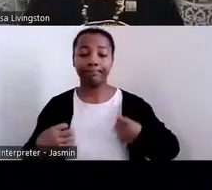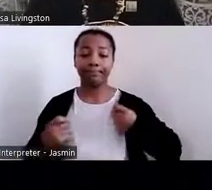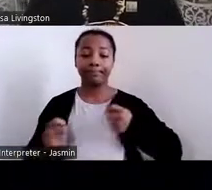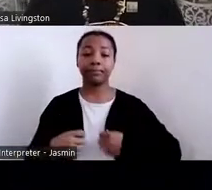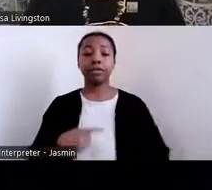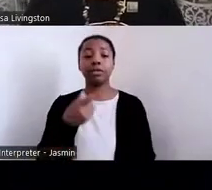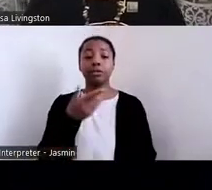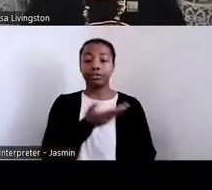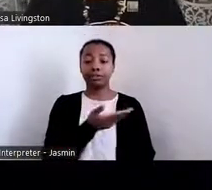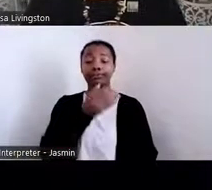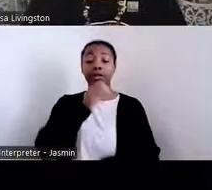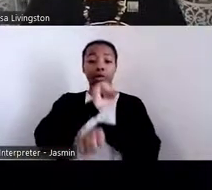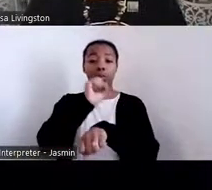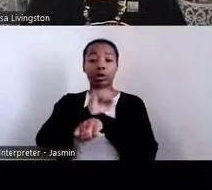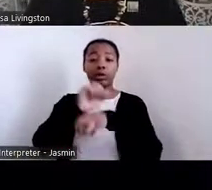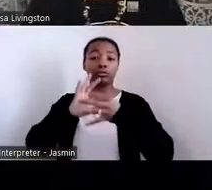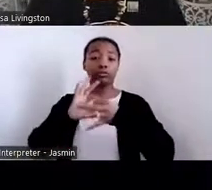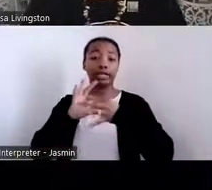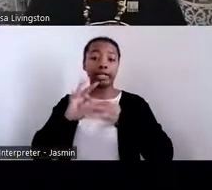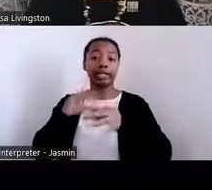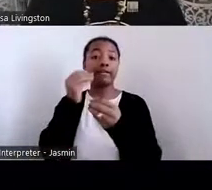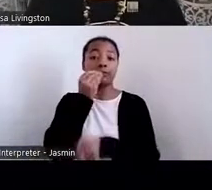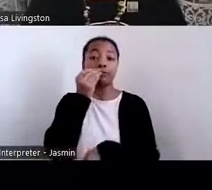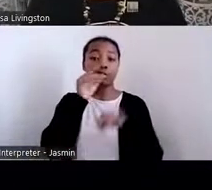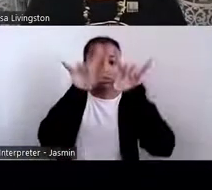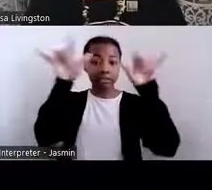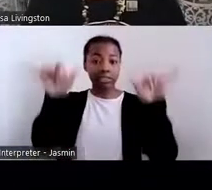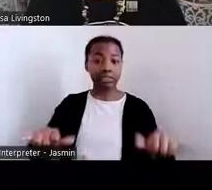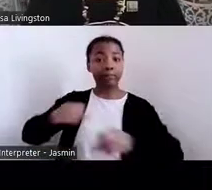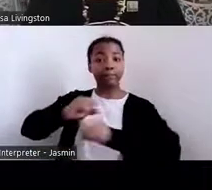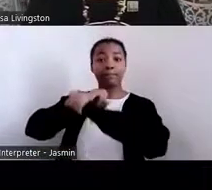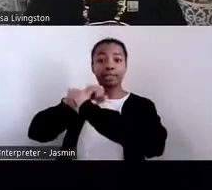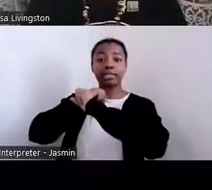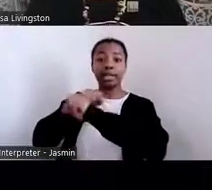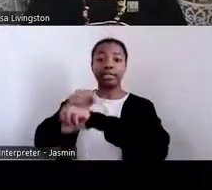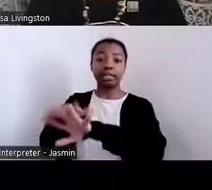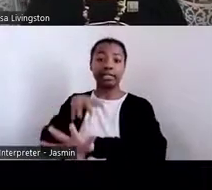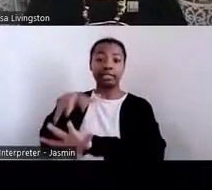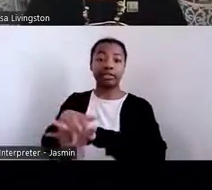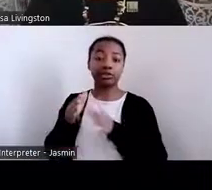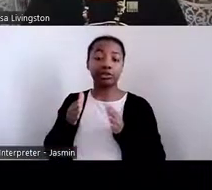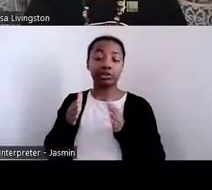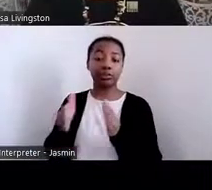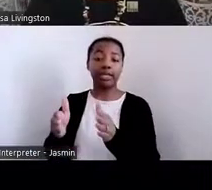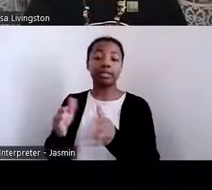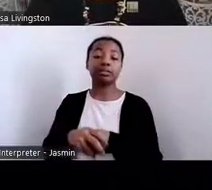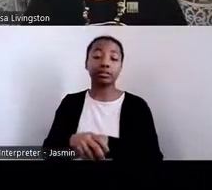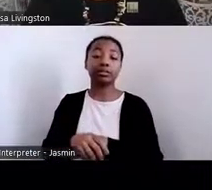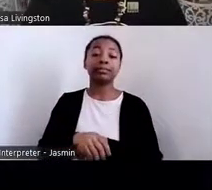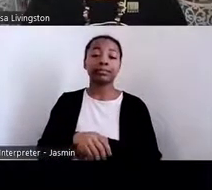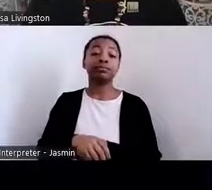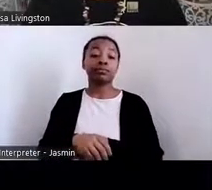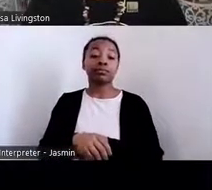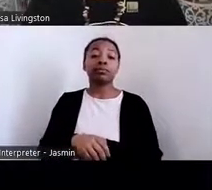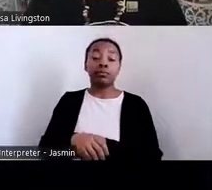protecting indigenous lifeways and foodways have really been through policy and legislative efforts on the Navajo Nation.